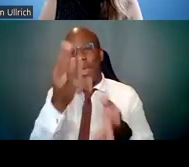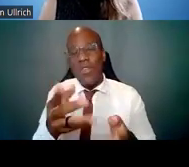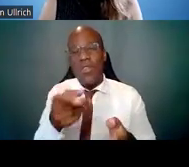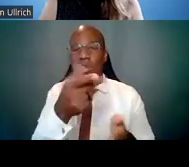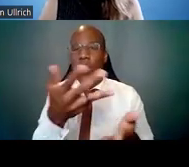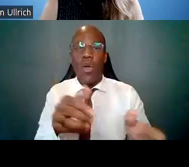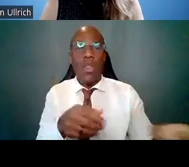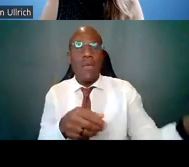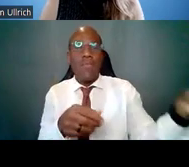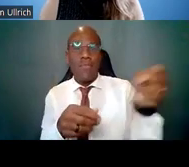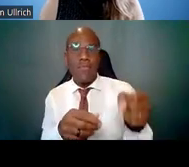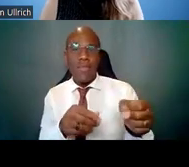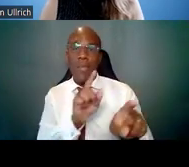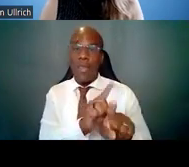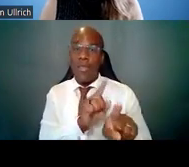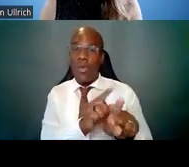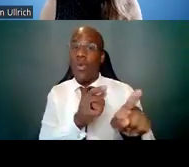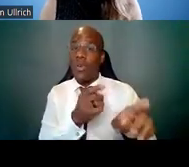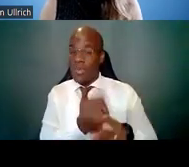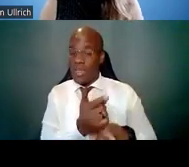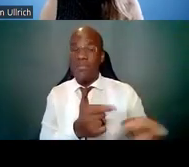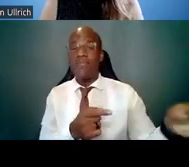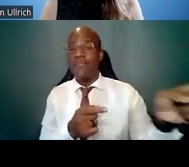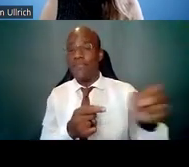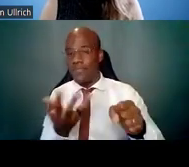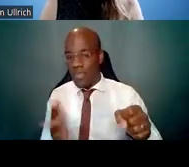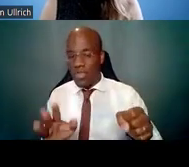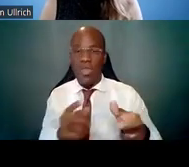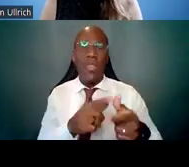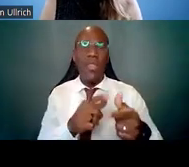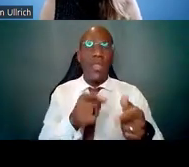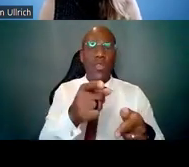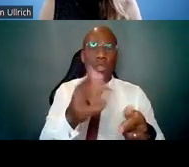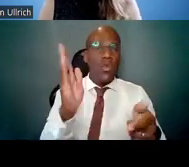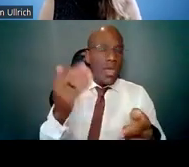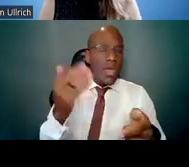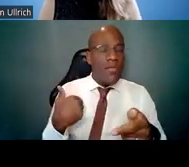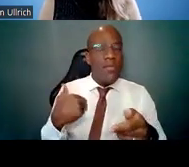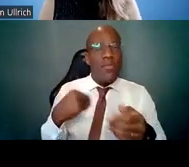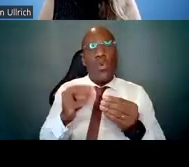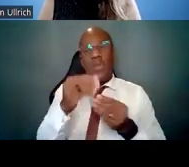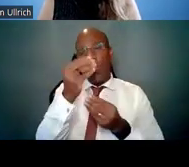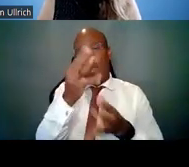and you'll have more information about the research project that you're proposing.